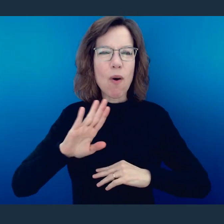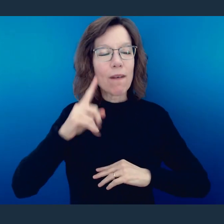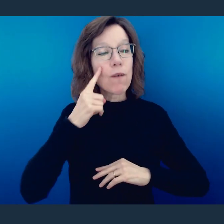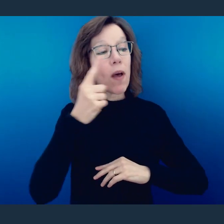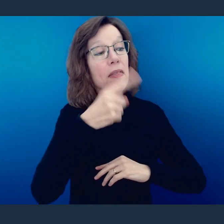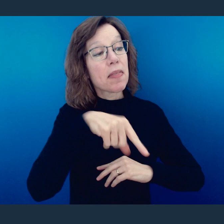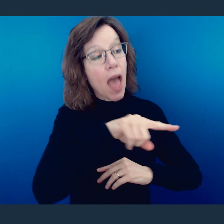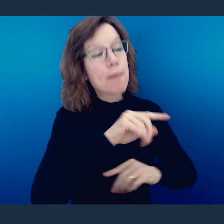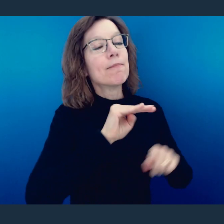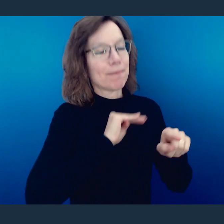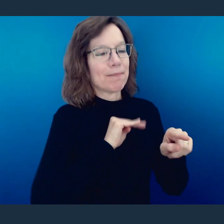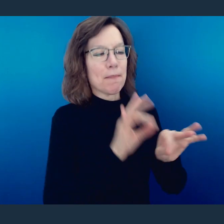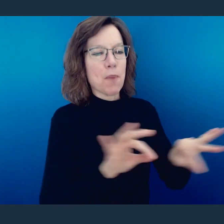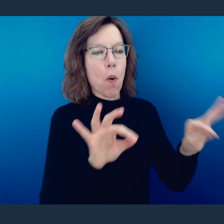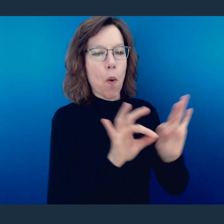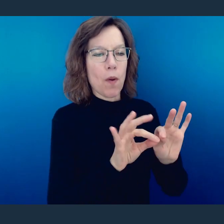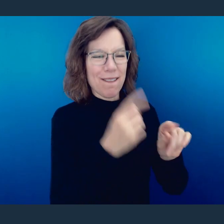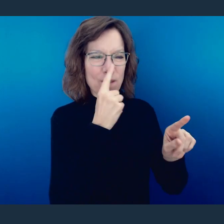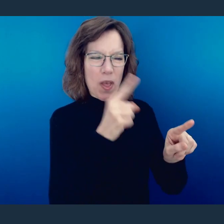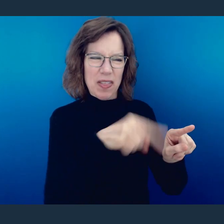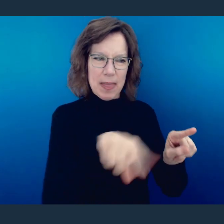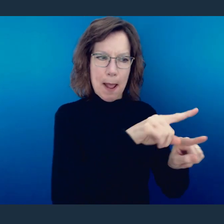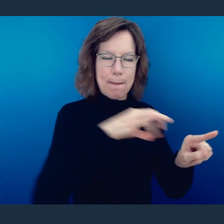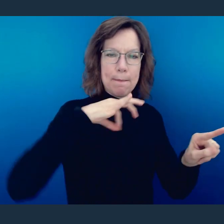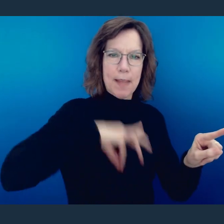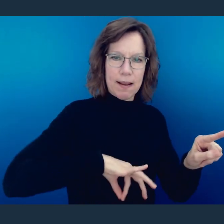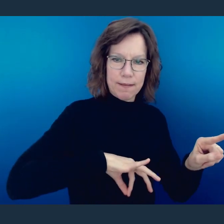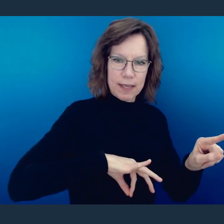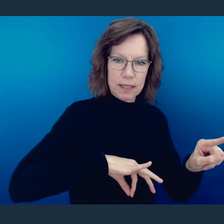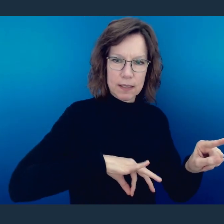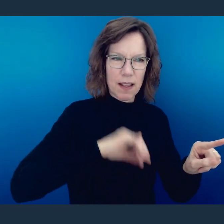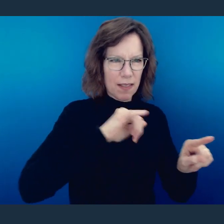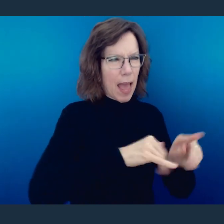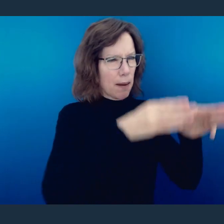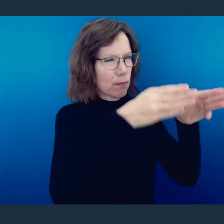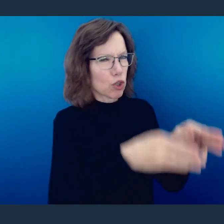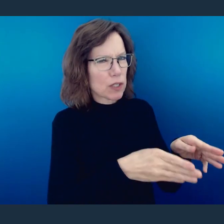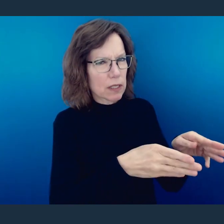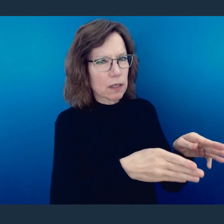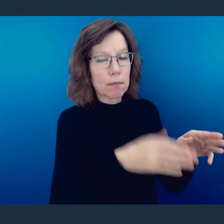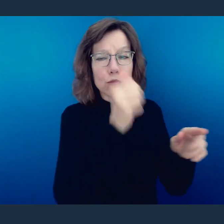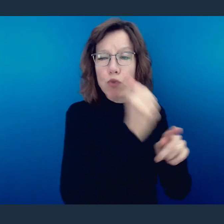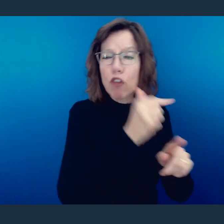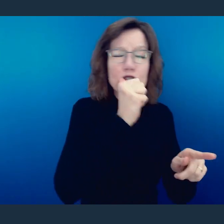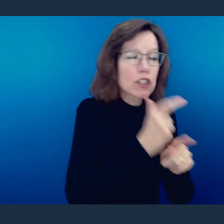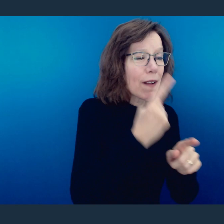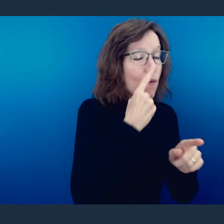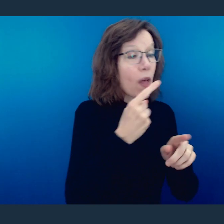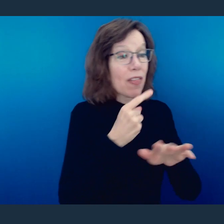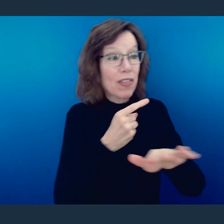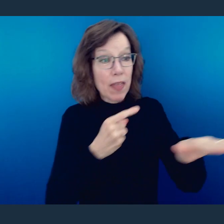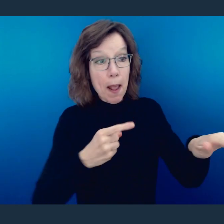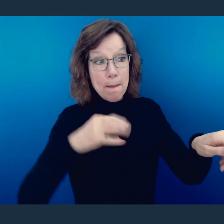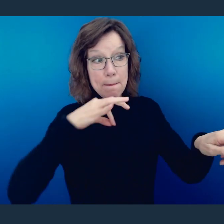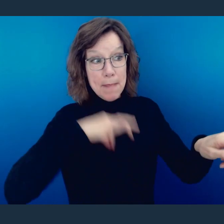to please them, for two reasons: For their good, his or her good, my sister or my brothers,